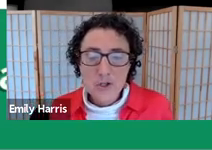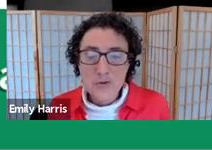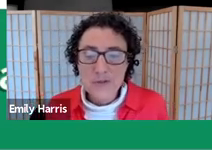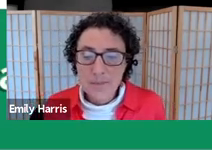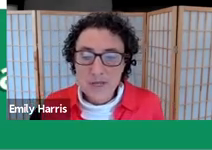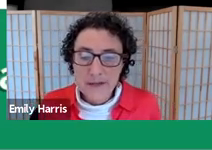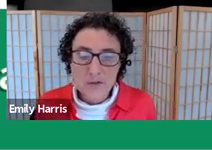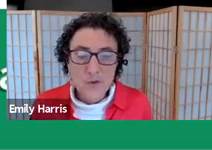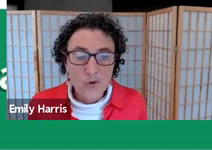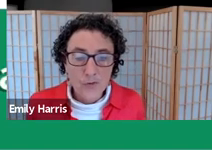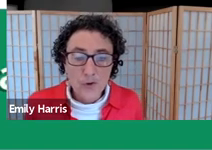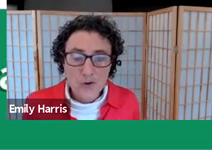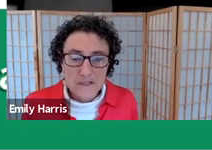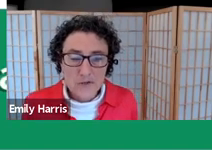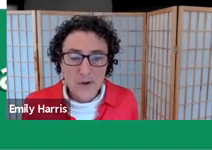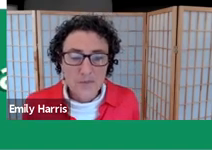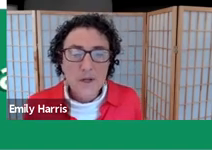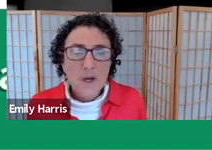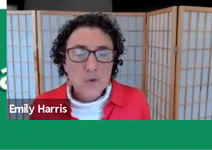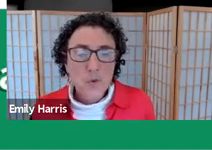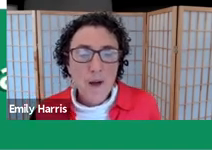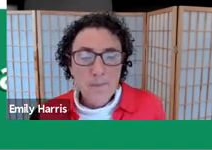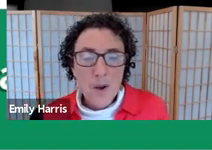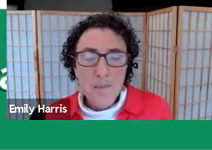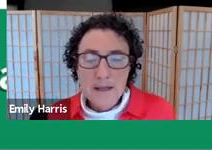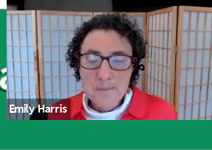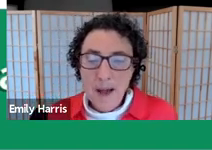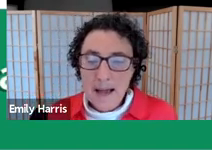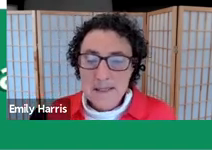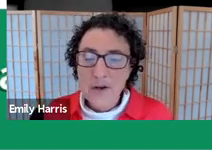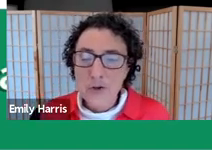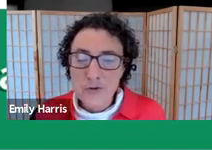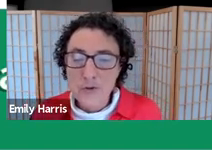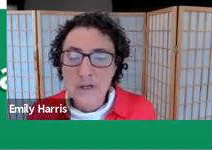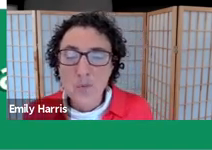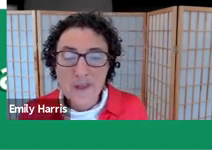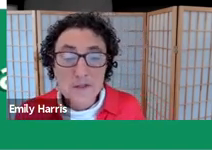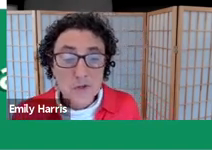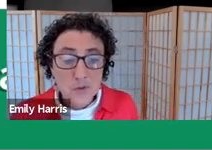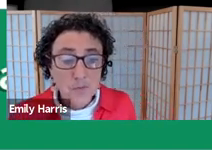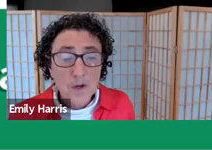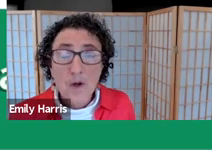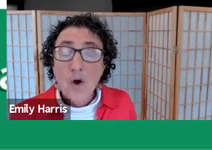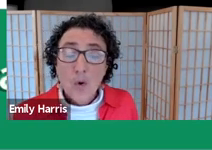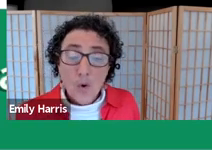and choose "subtitles" or "full transcript," which will pop up as a box on your screen within Zoom,